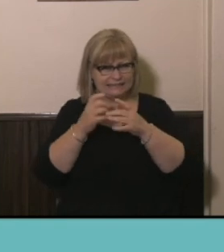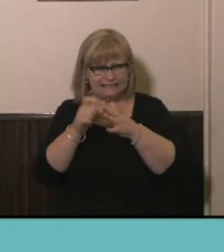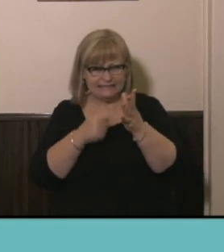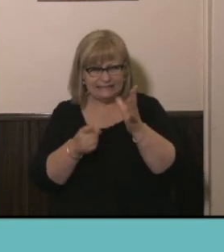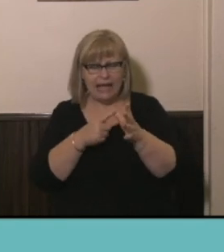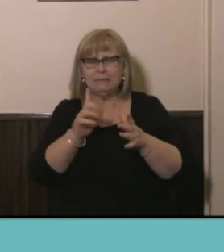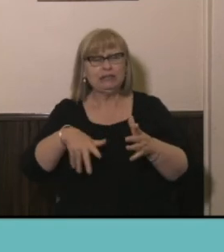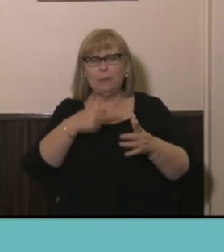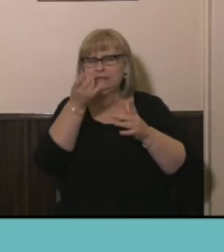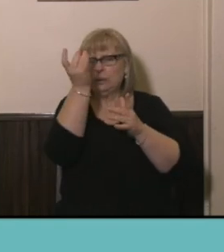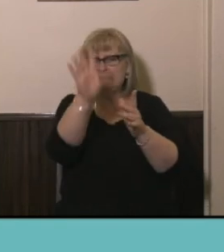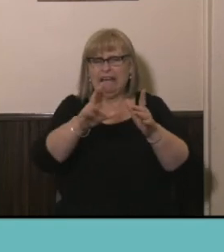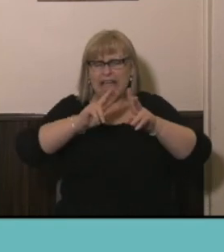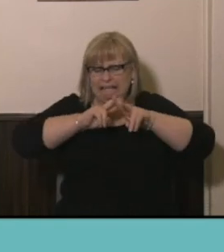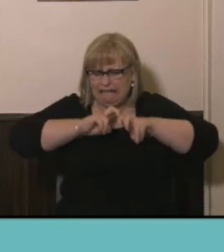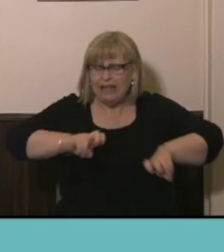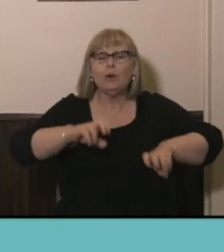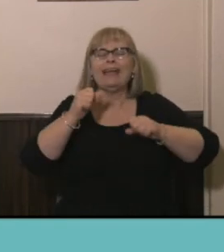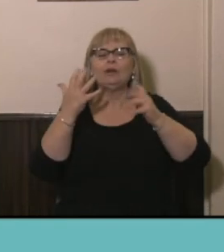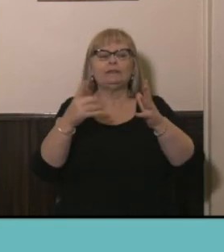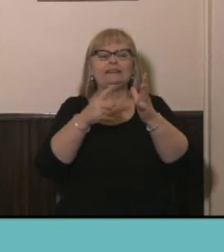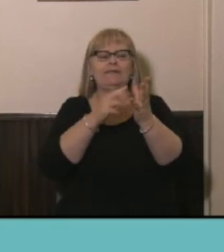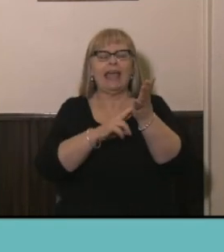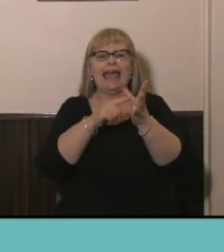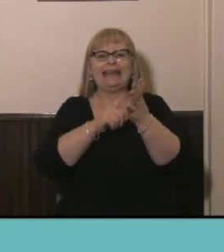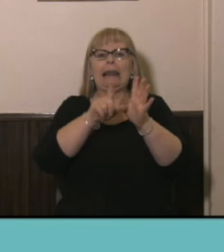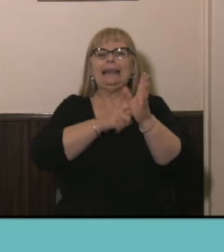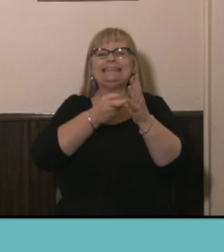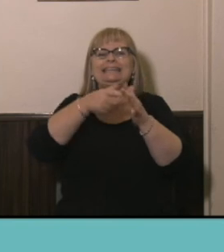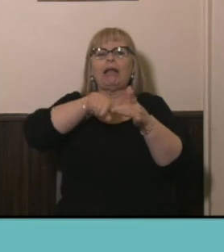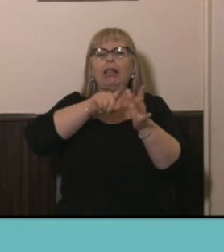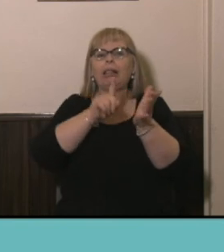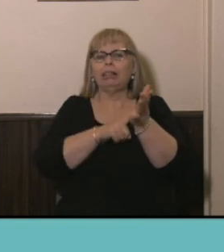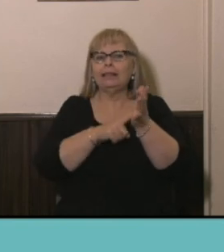range of analytical products on topics such as religion, cultural diversity,